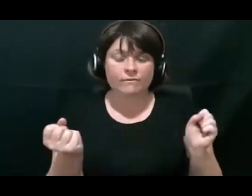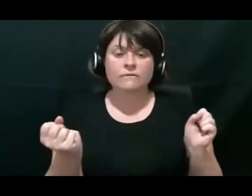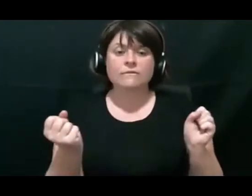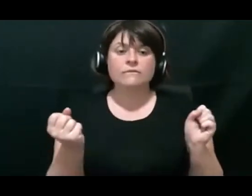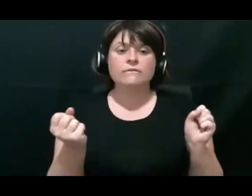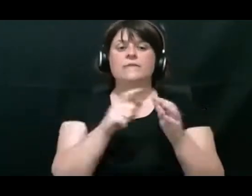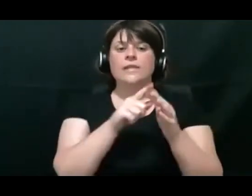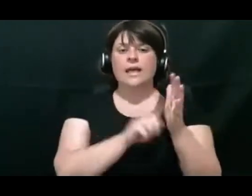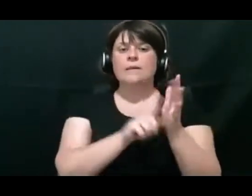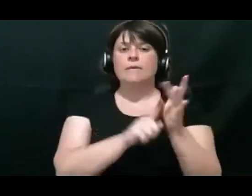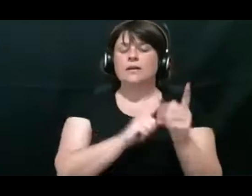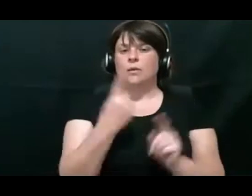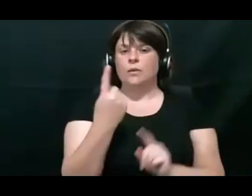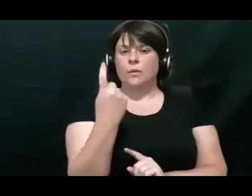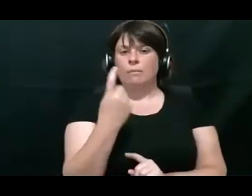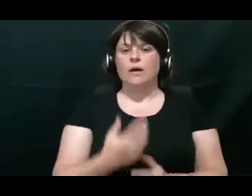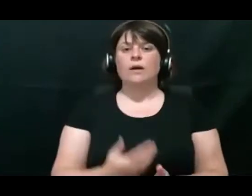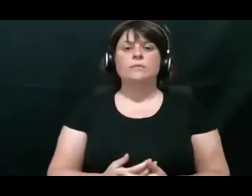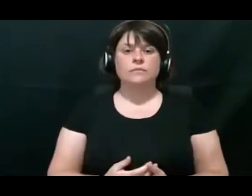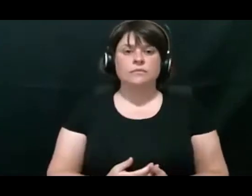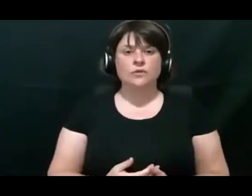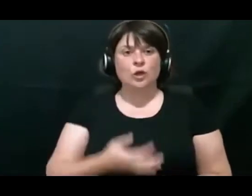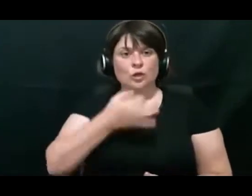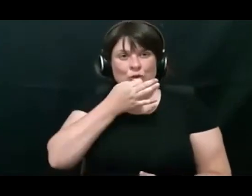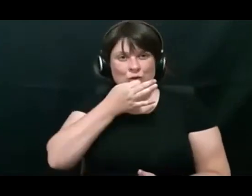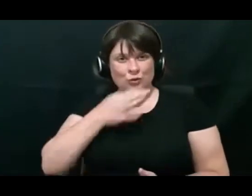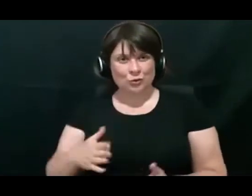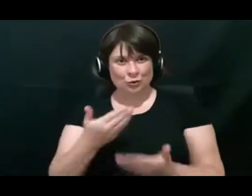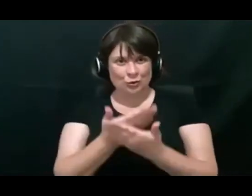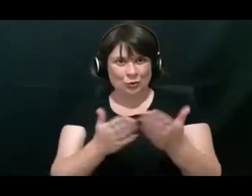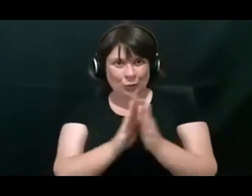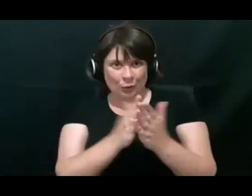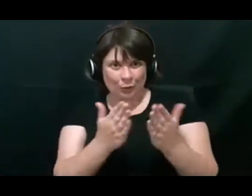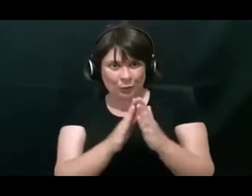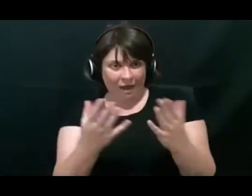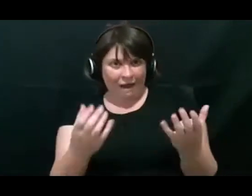Where can you get children story books with deaf characters in them?